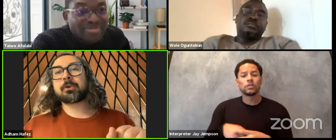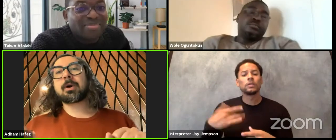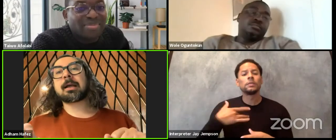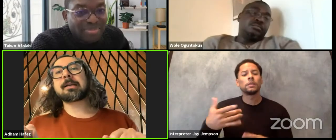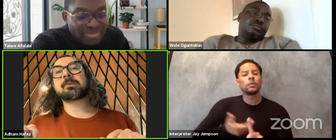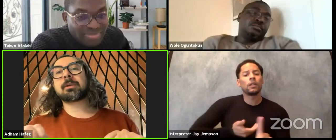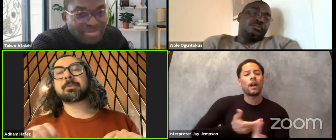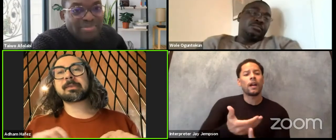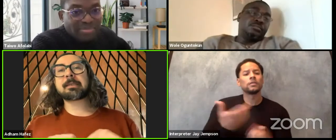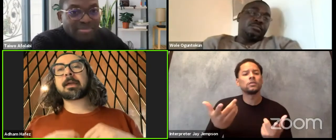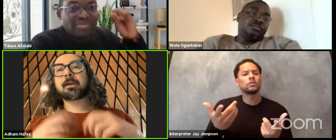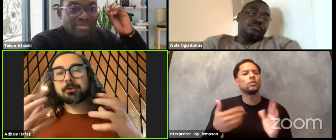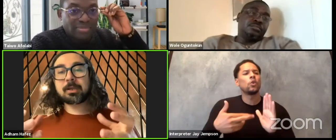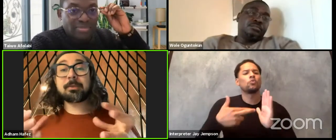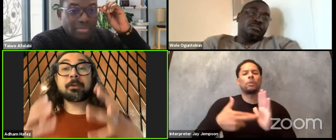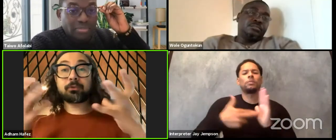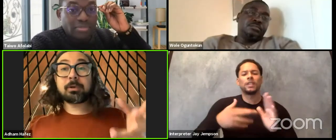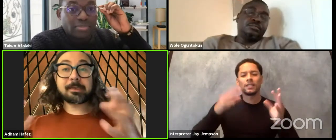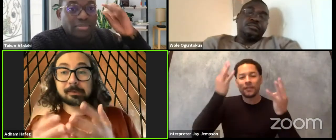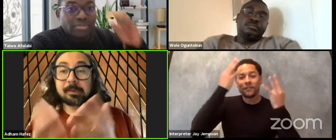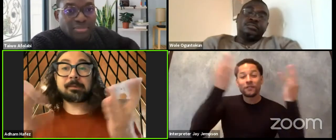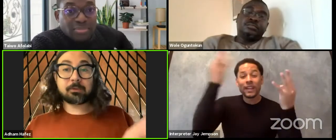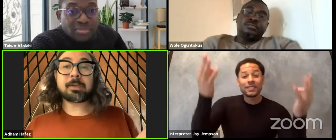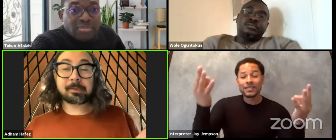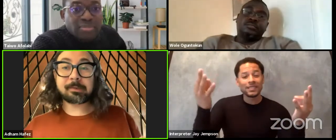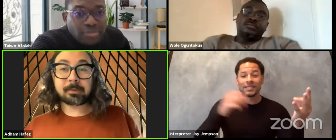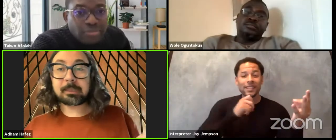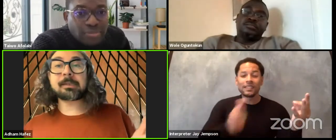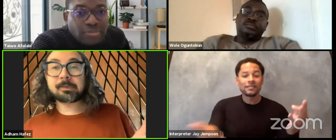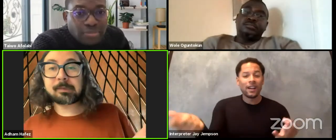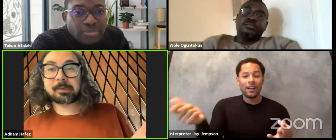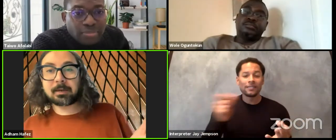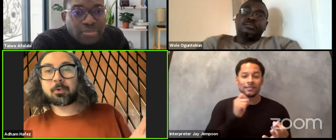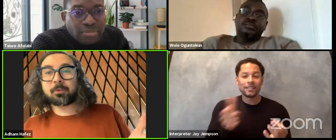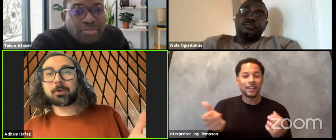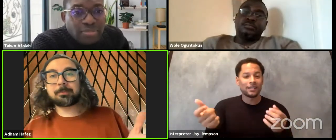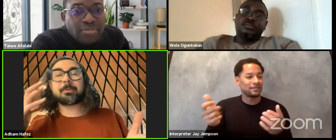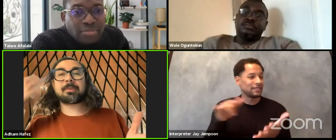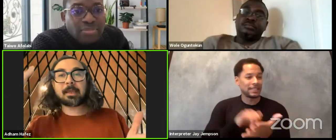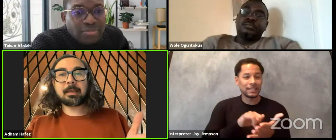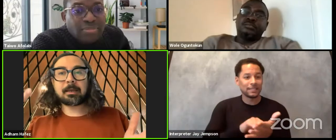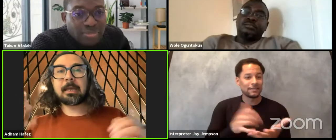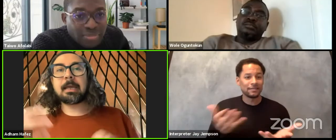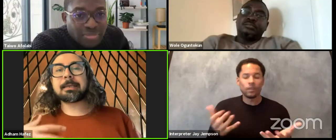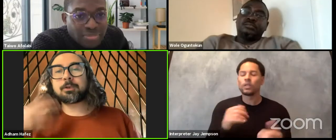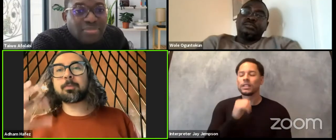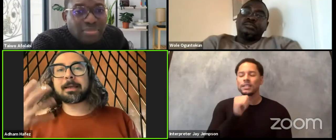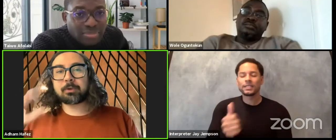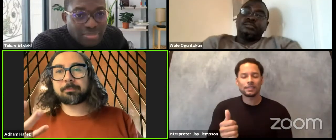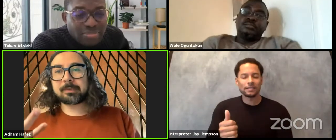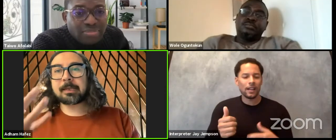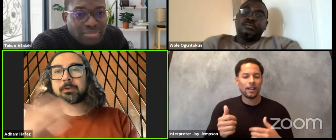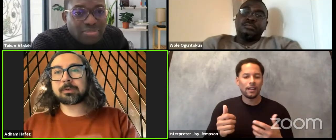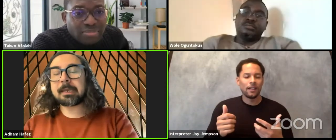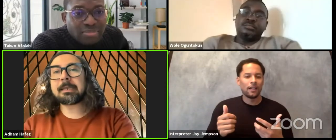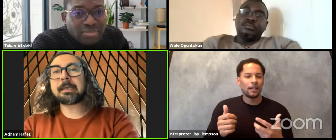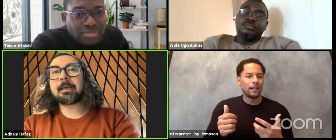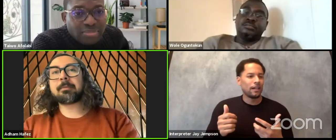or asked to represent a country that truly ceased to exist, it doesn't exist anymore. What people think you might represent today